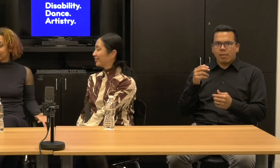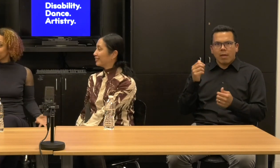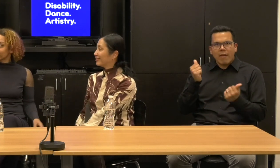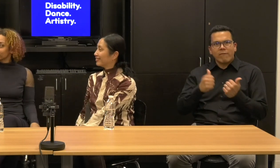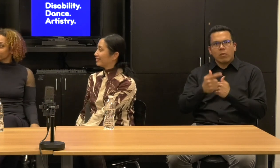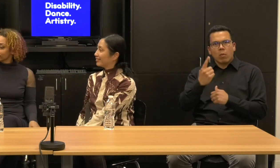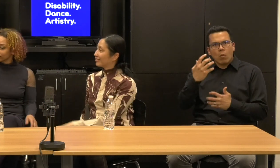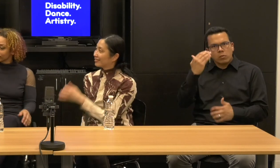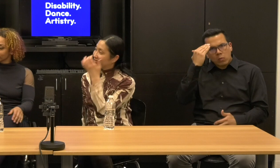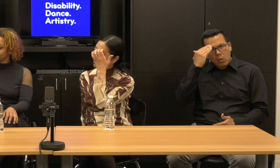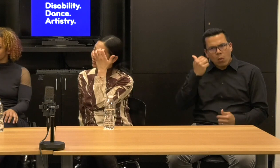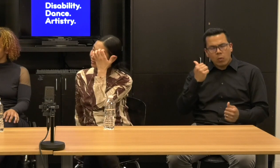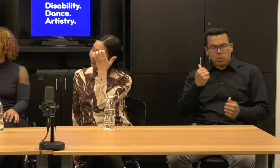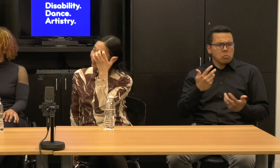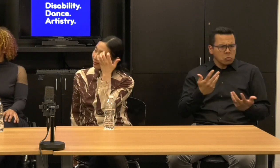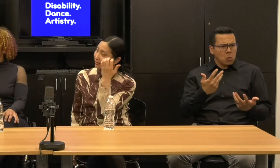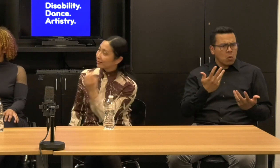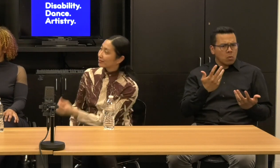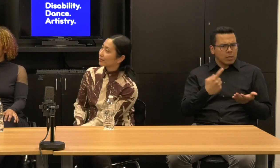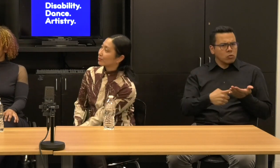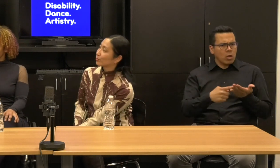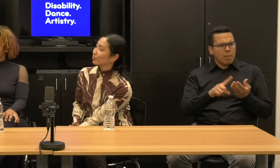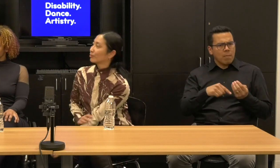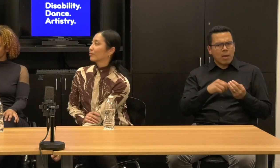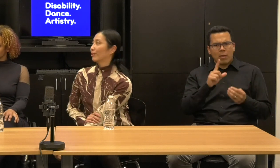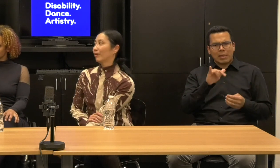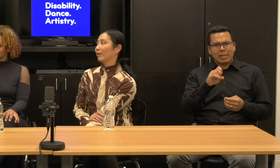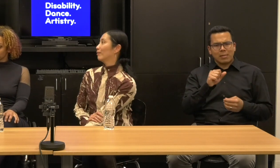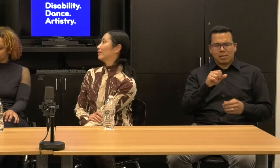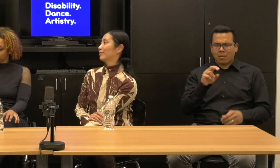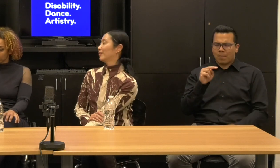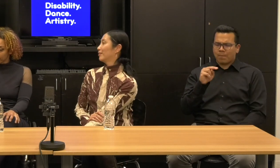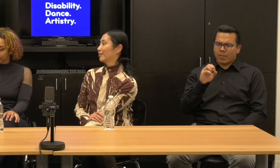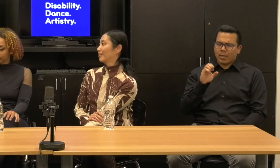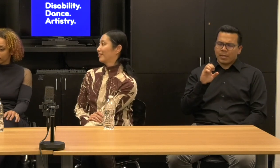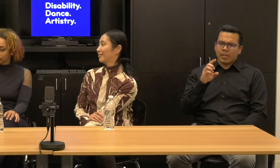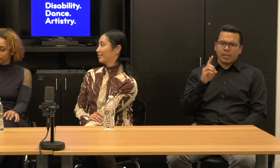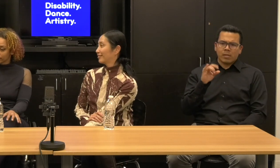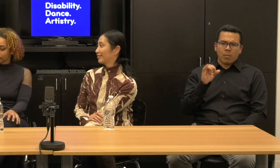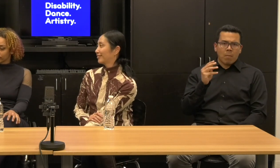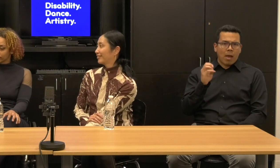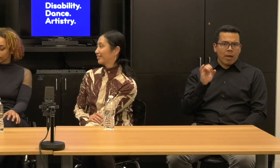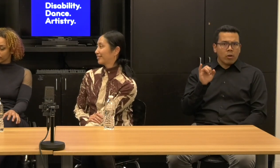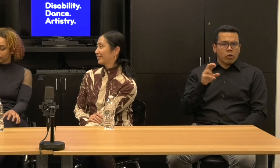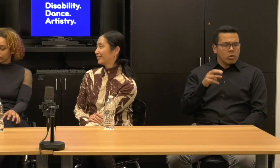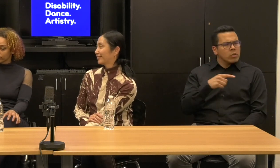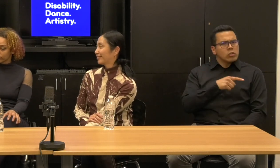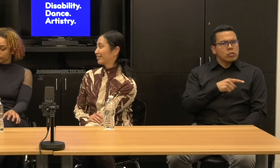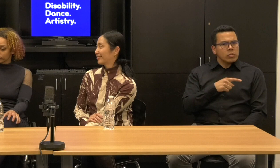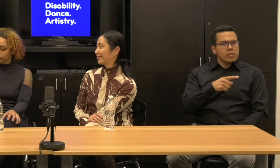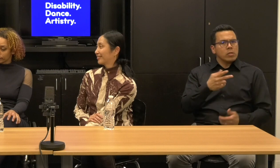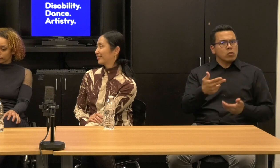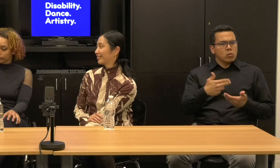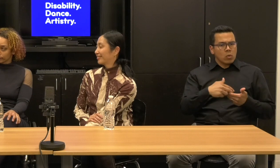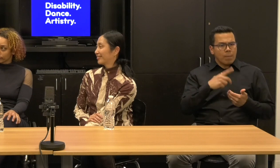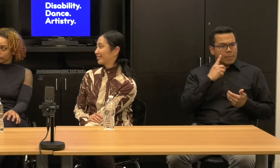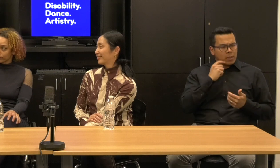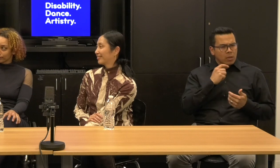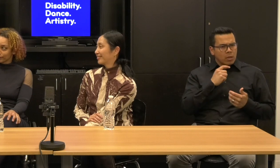And so let's, let's actually talk about Lisa Mittermeier who, came on not because you were starting your own company, right?